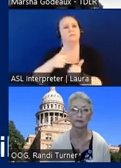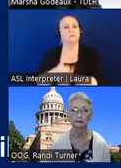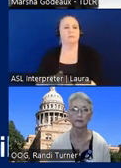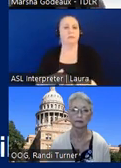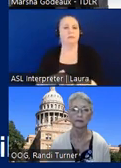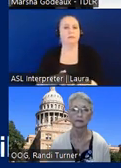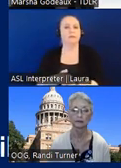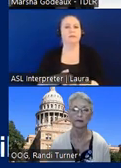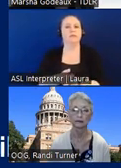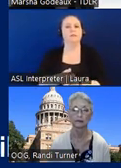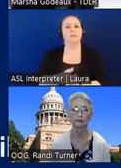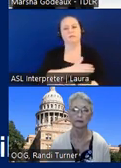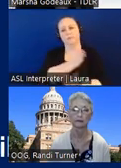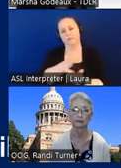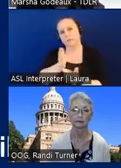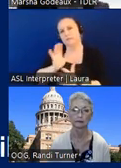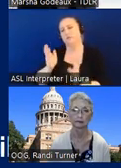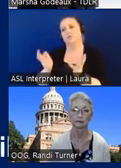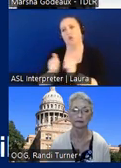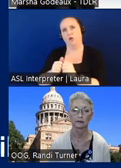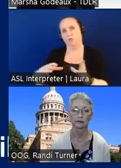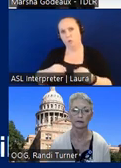and we will talk to the owner and we'll have them send us pictures